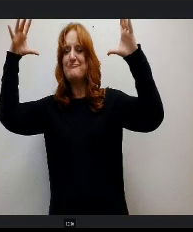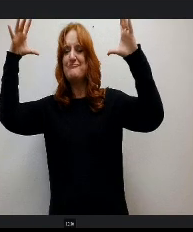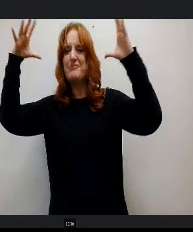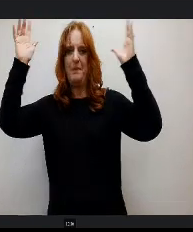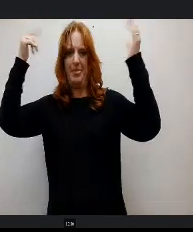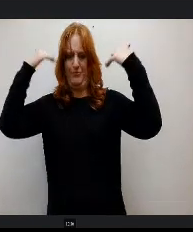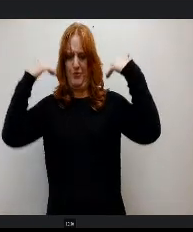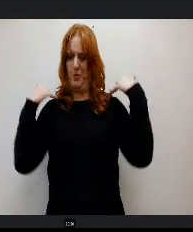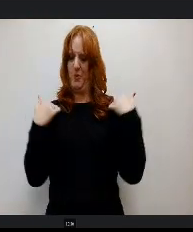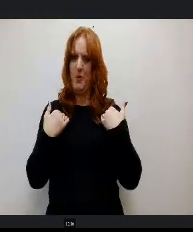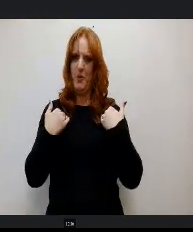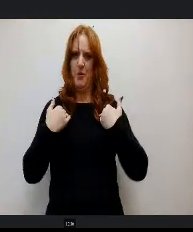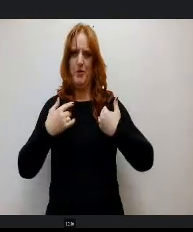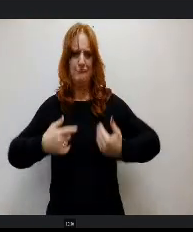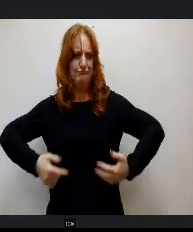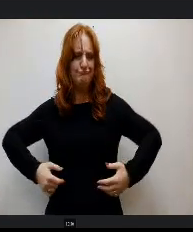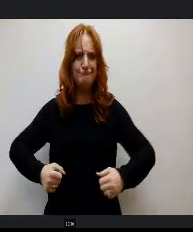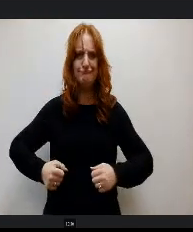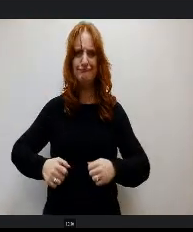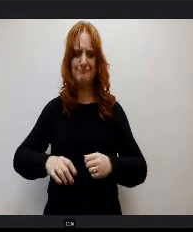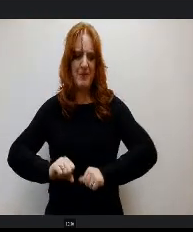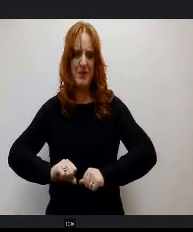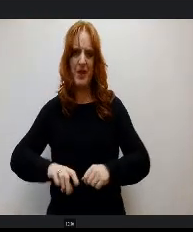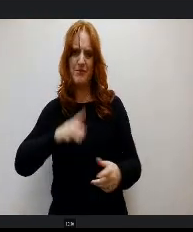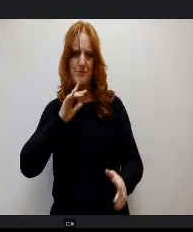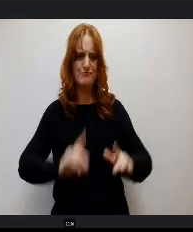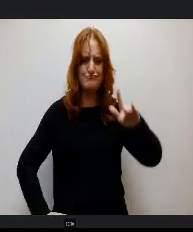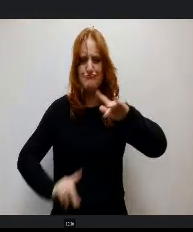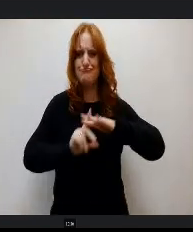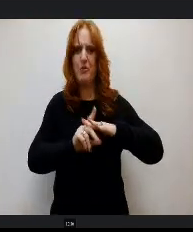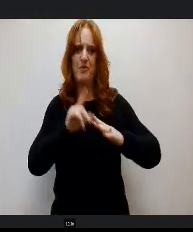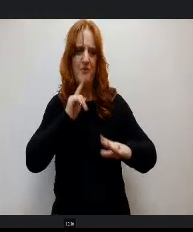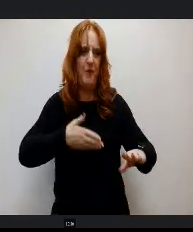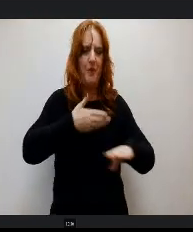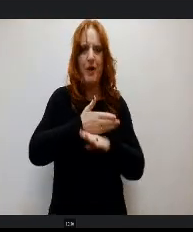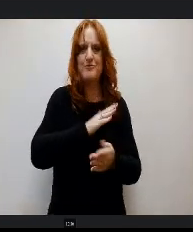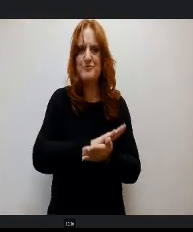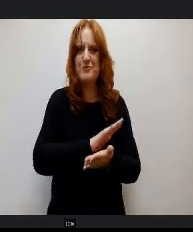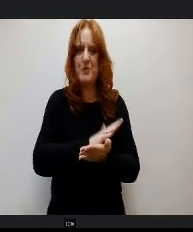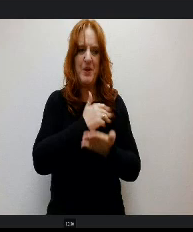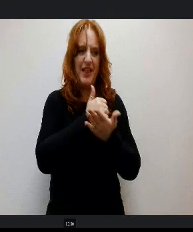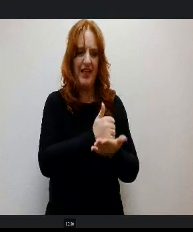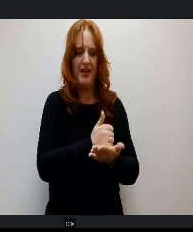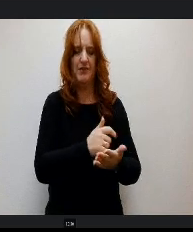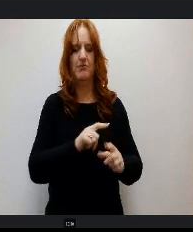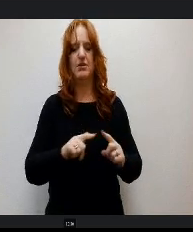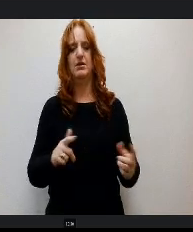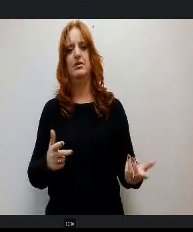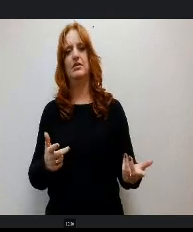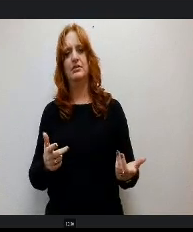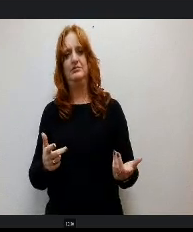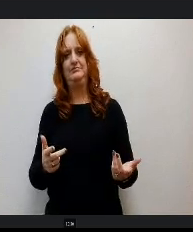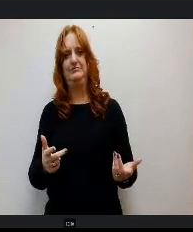nails punk kid begrudgingly showing up for some after school help despite wanting to be anywhere else